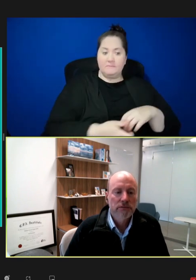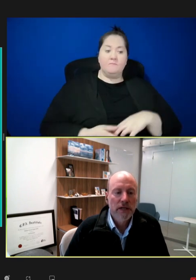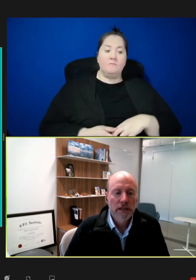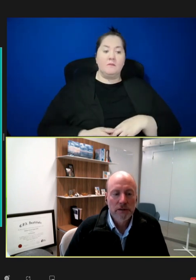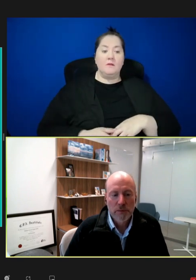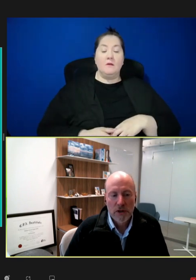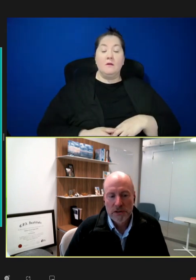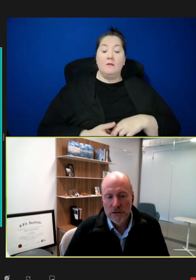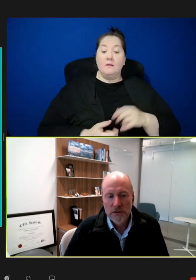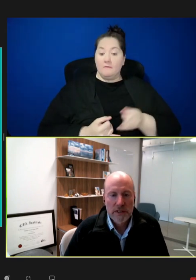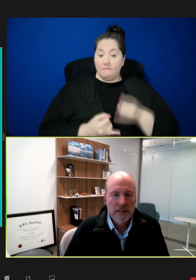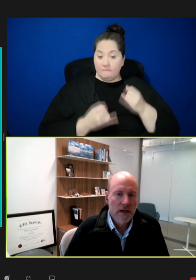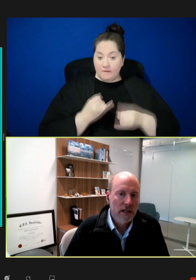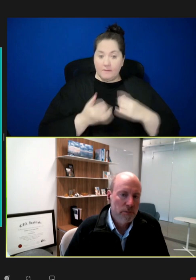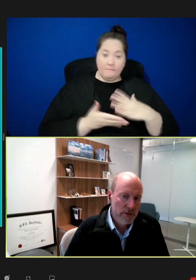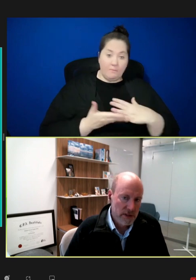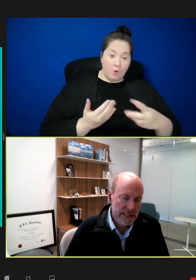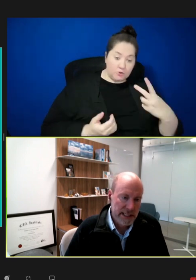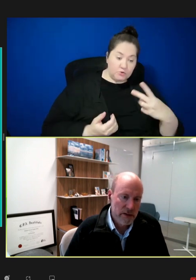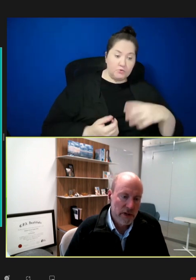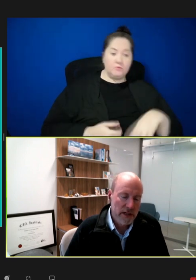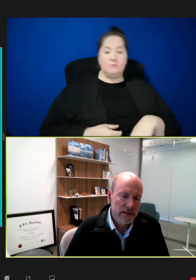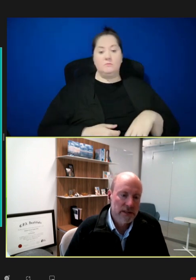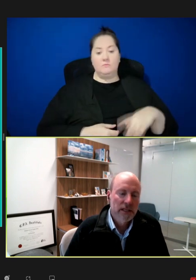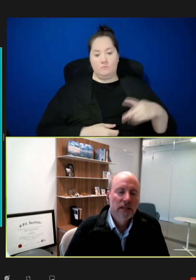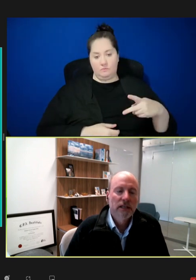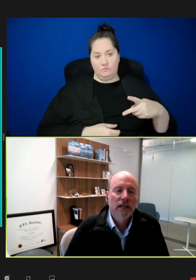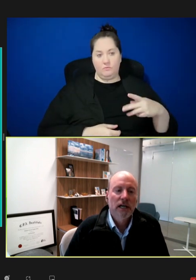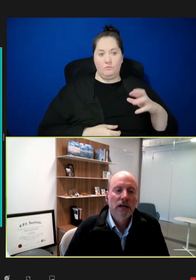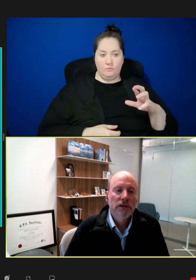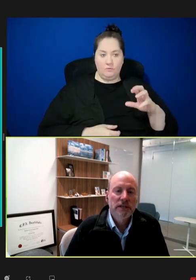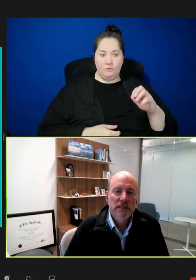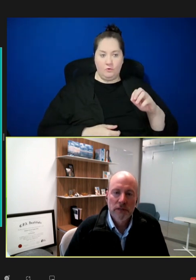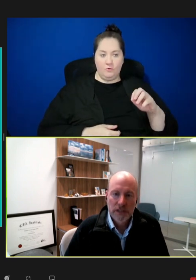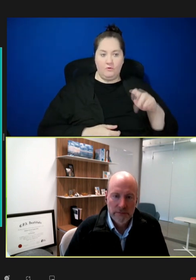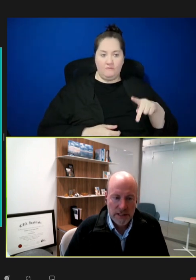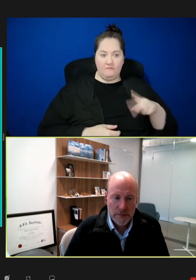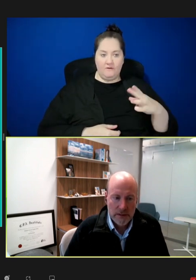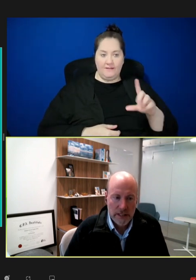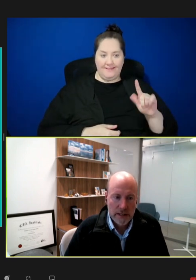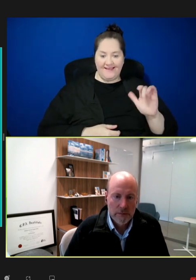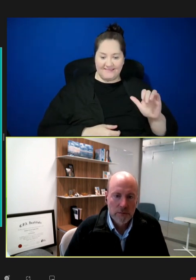finally, the part two is on the prophylactic antibodies. There isn't much investment data.